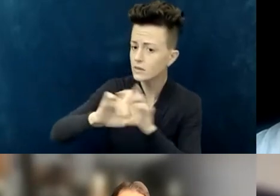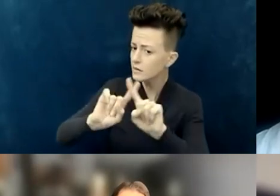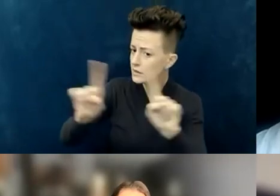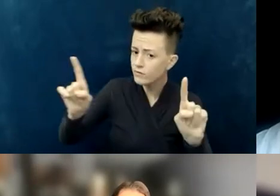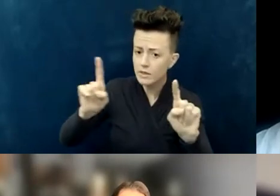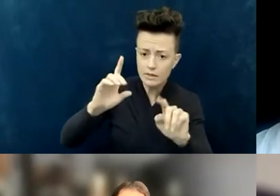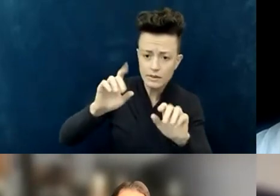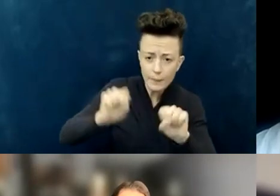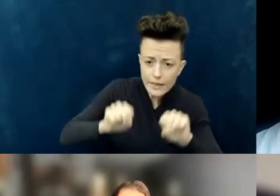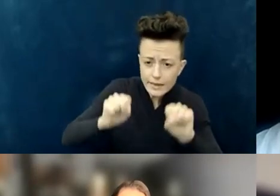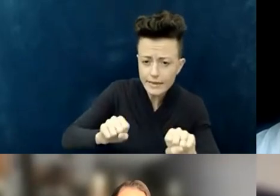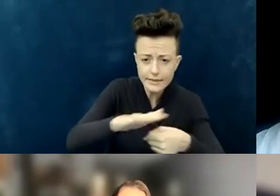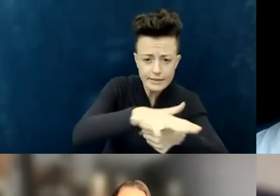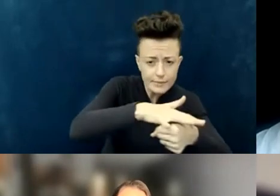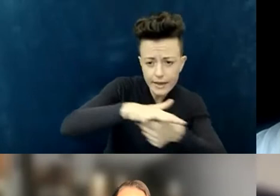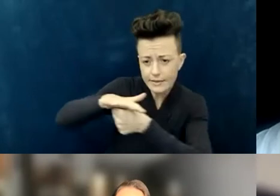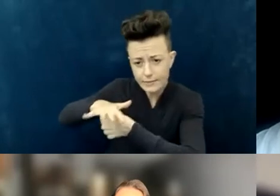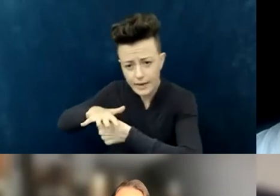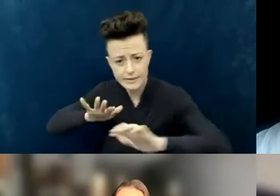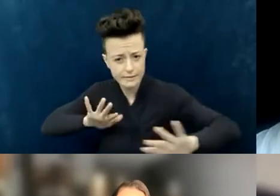to create welcome spaces